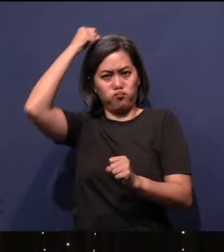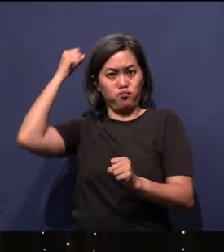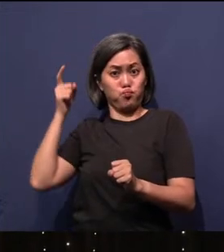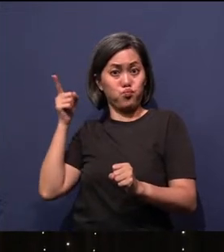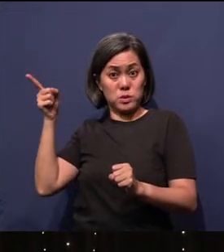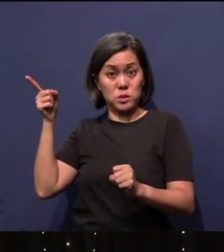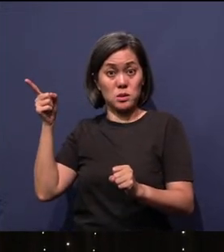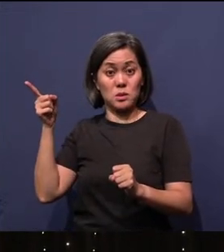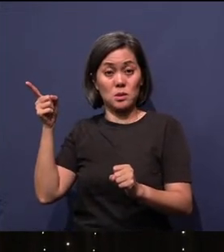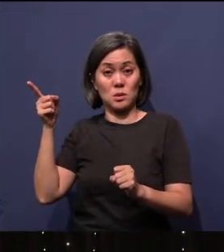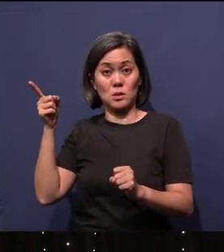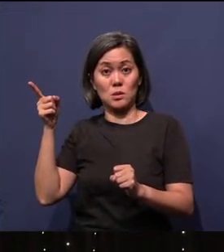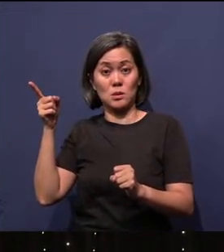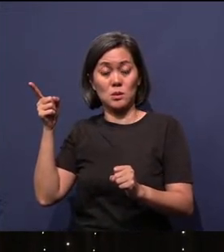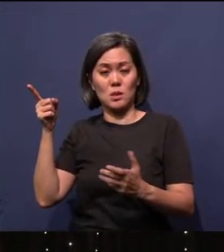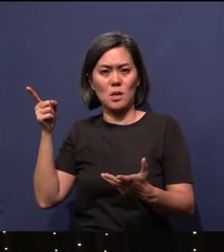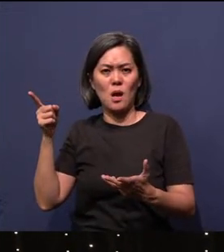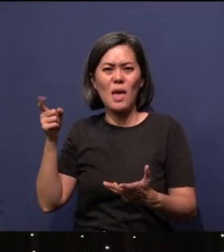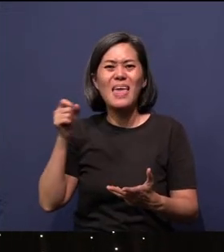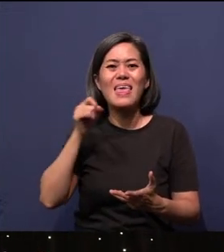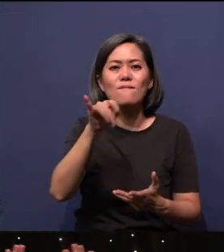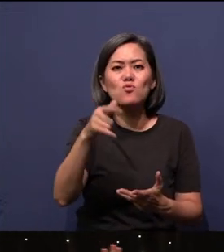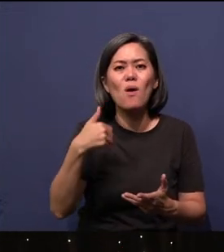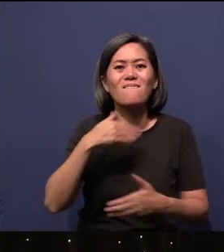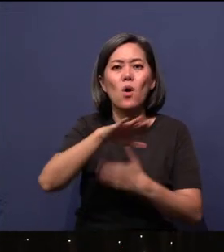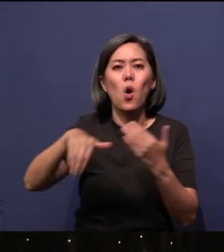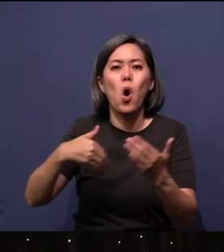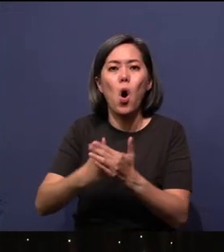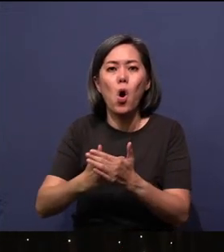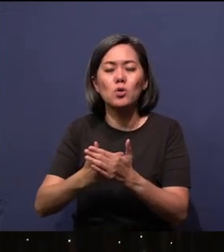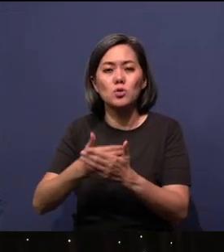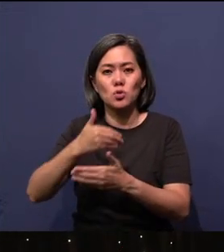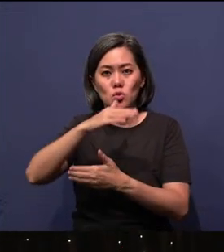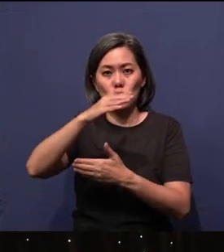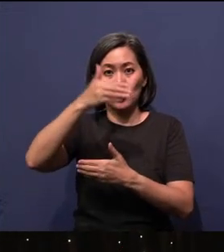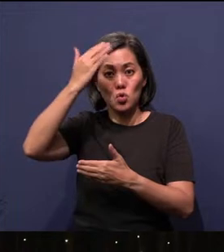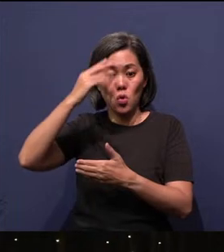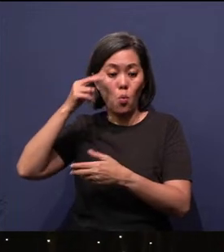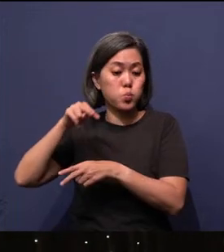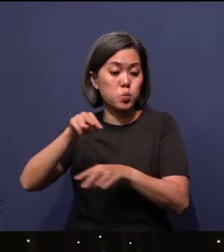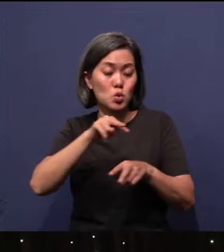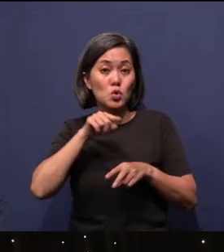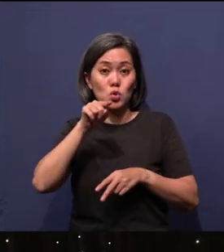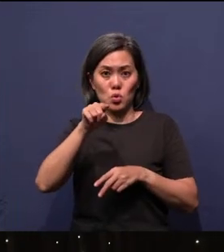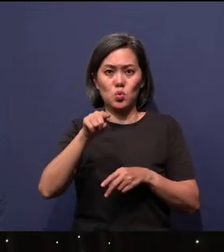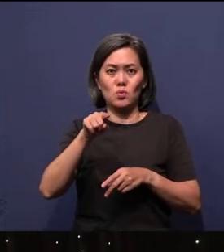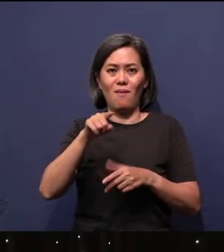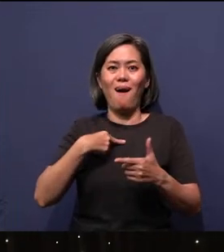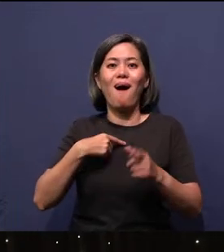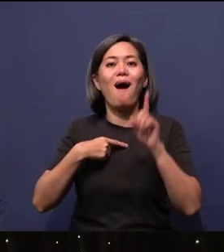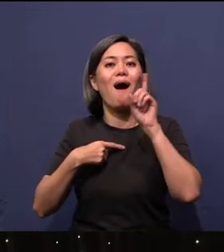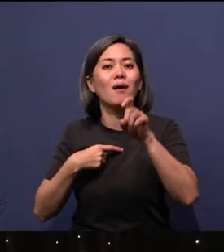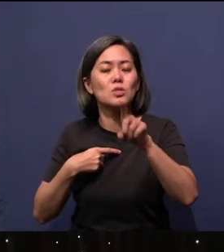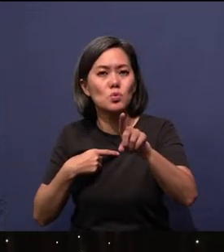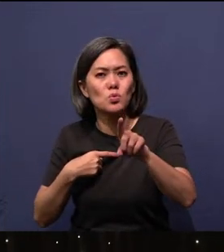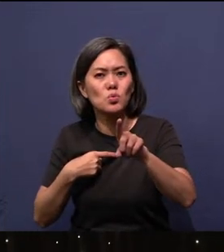So if you have all this of God watching over you, then I ask you: What do you fear?